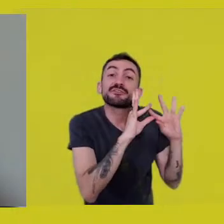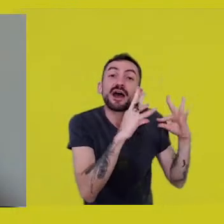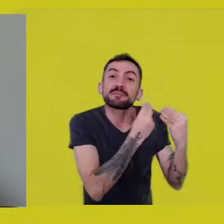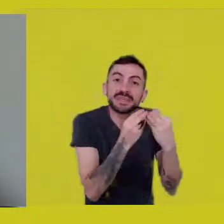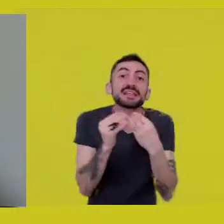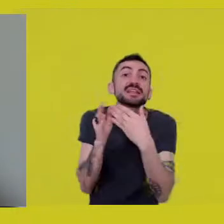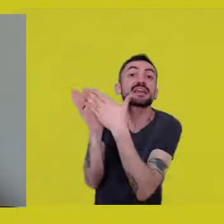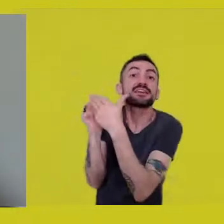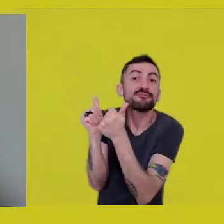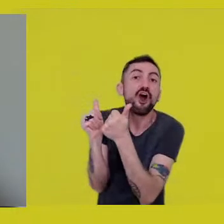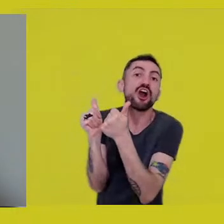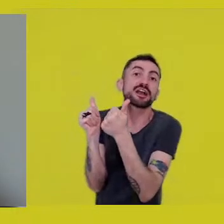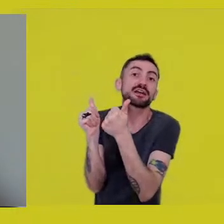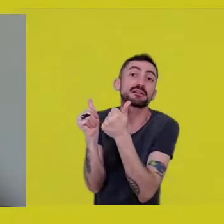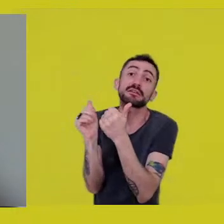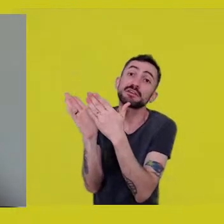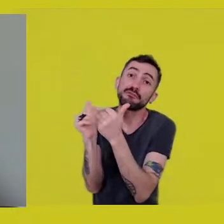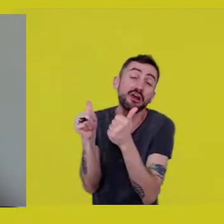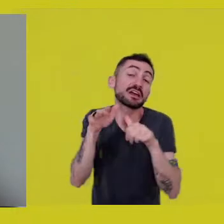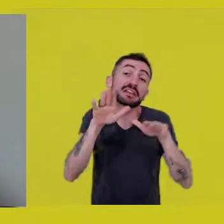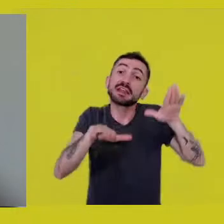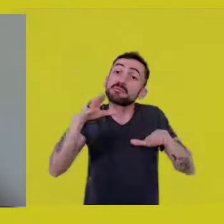in different contexts of daily life: